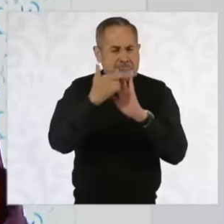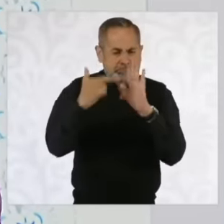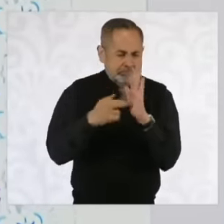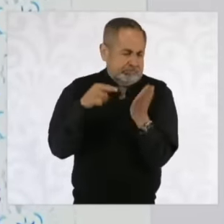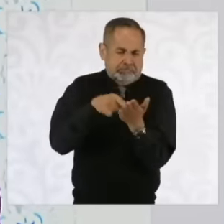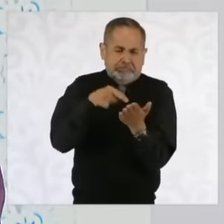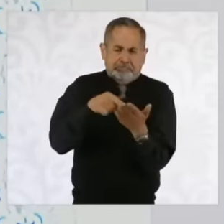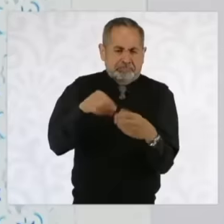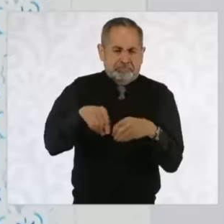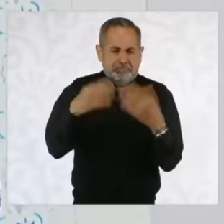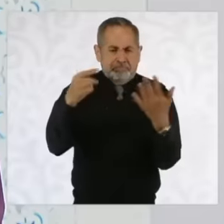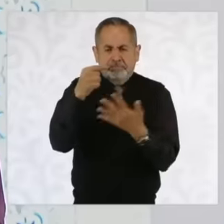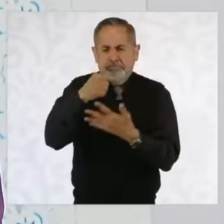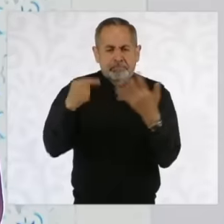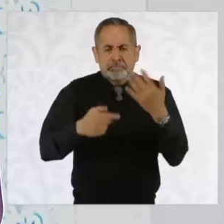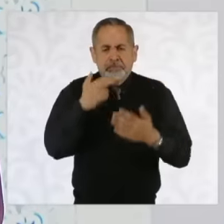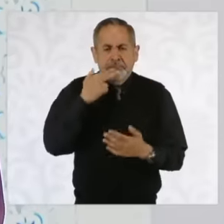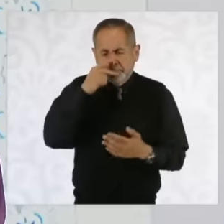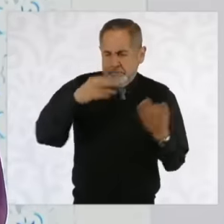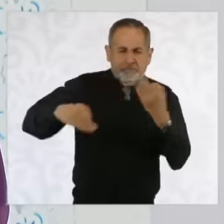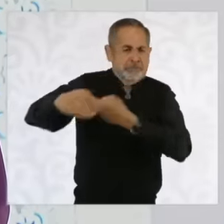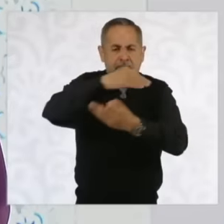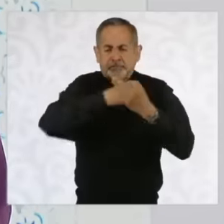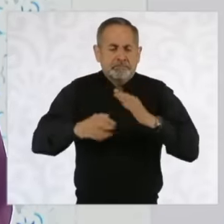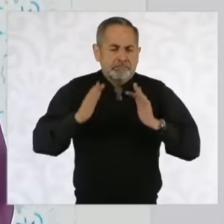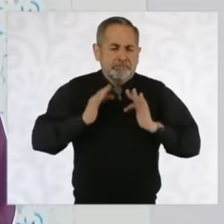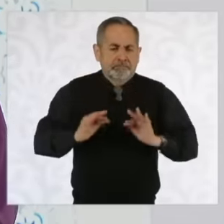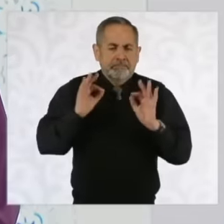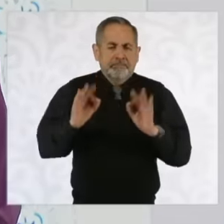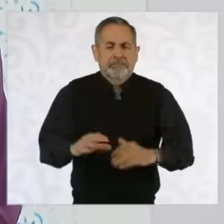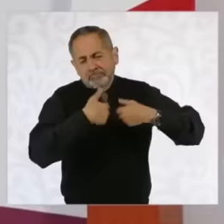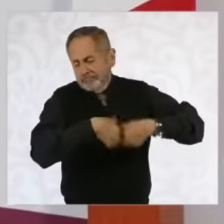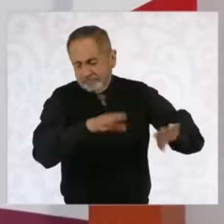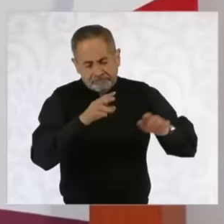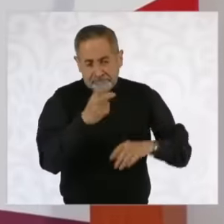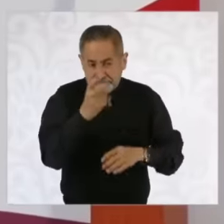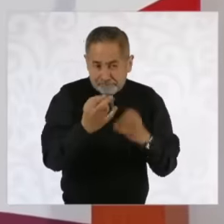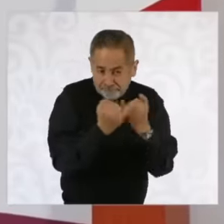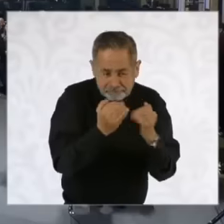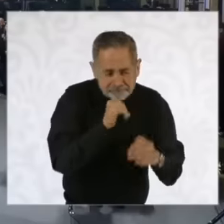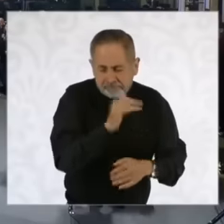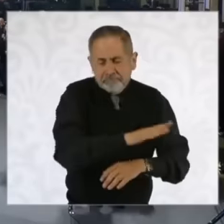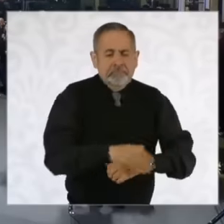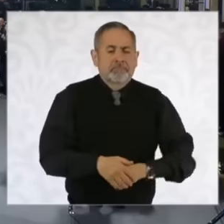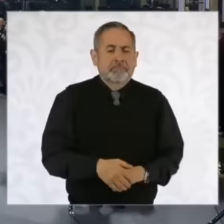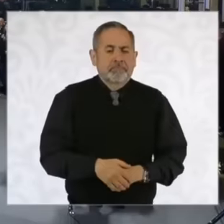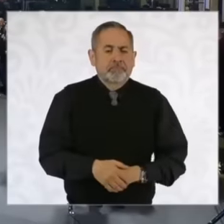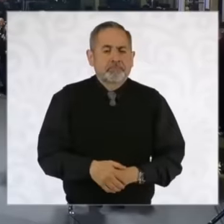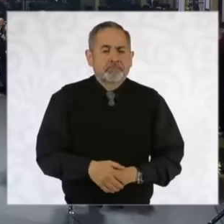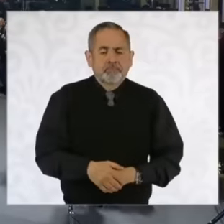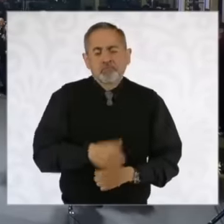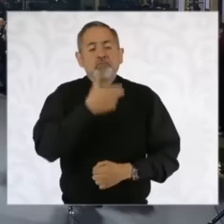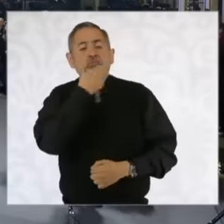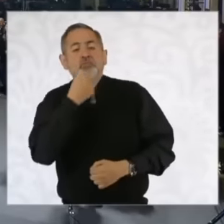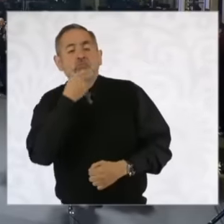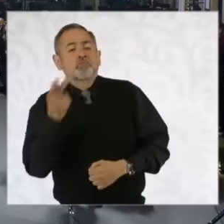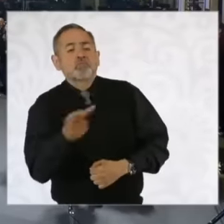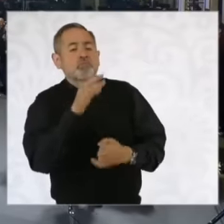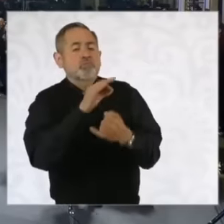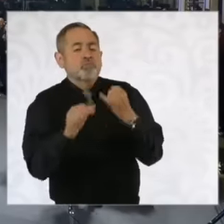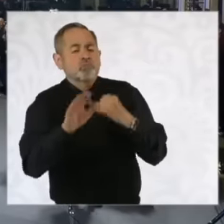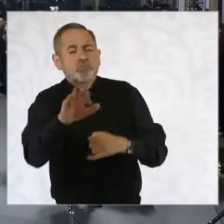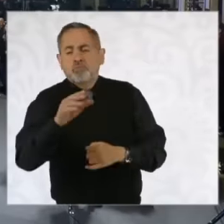public service that we all receive and lastly, this week, October 31, is the